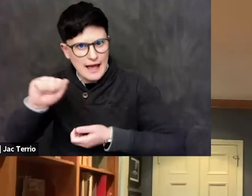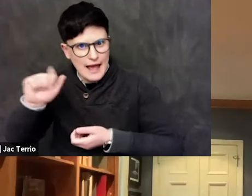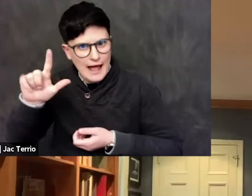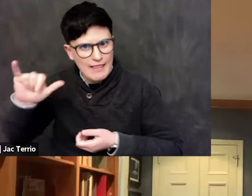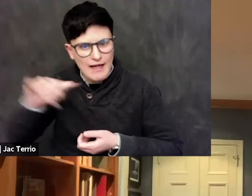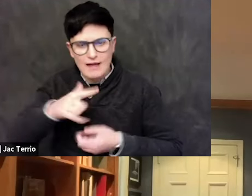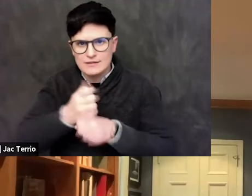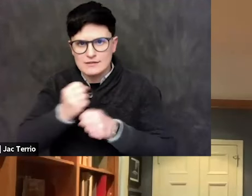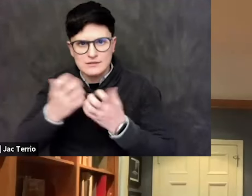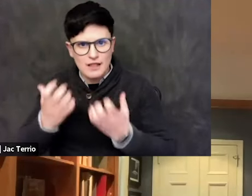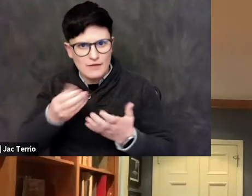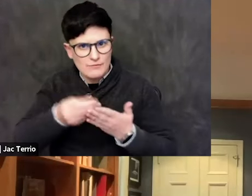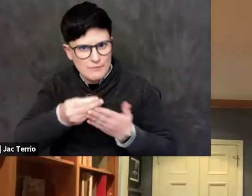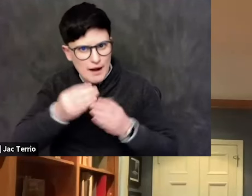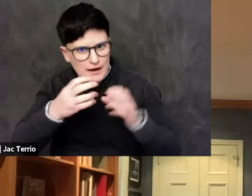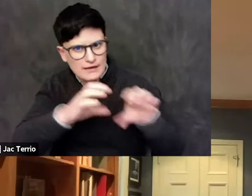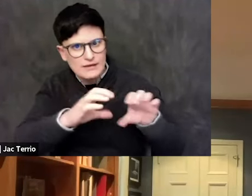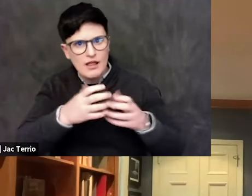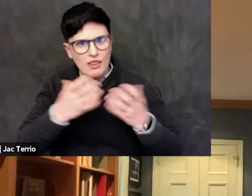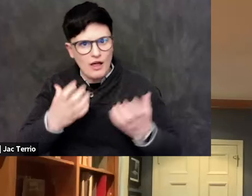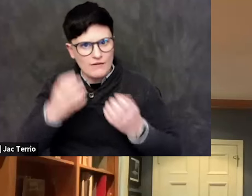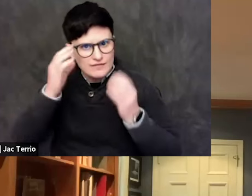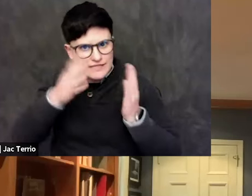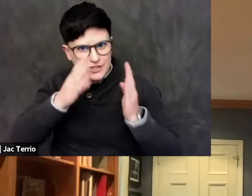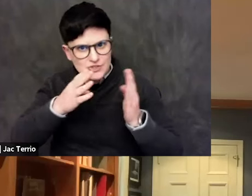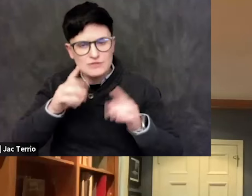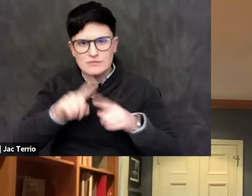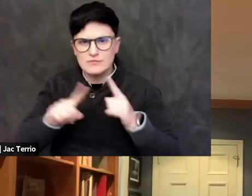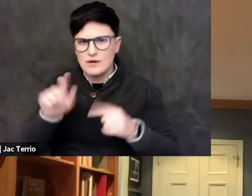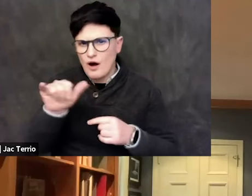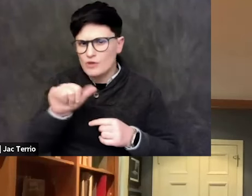But it's also become one of those binary,